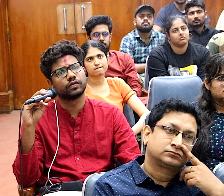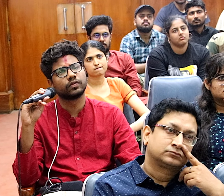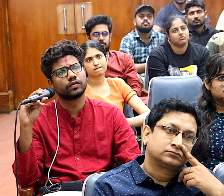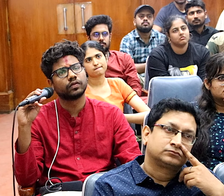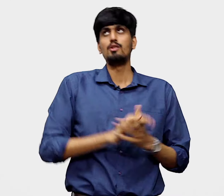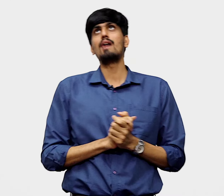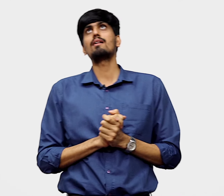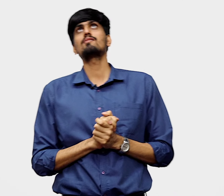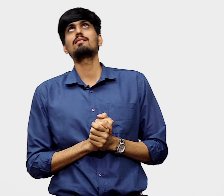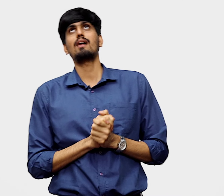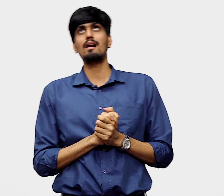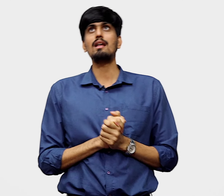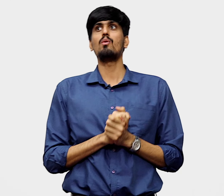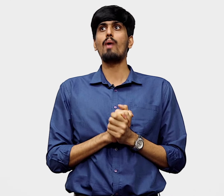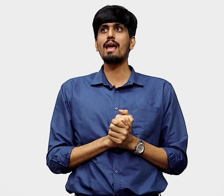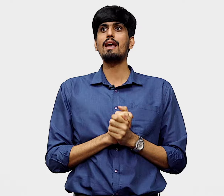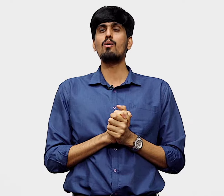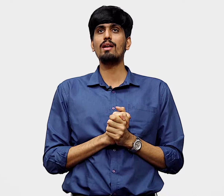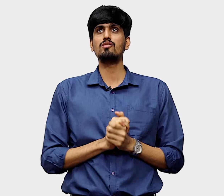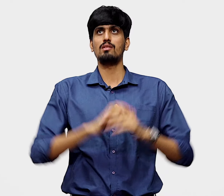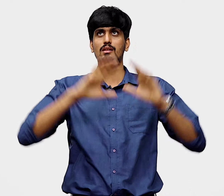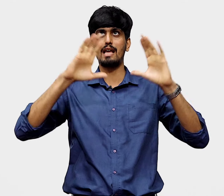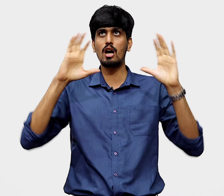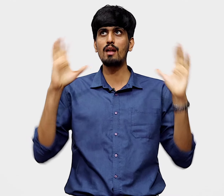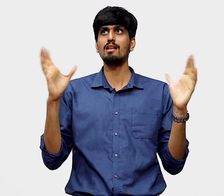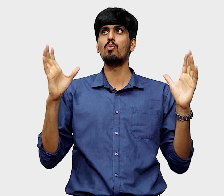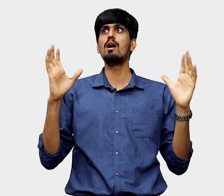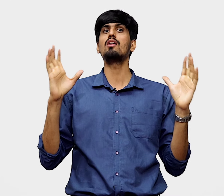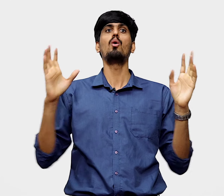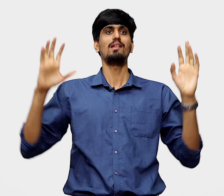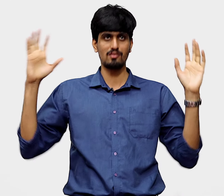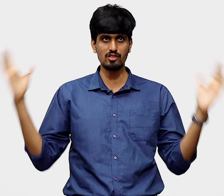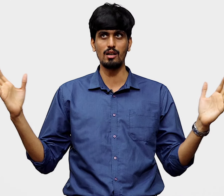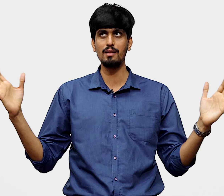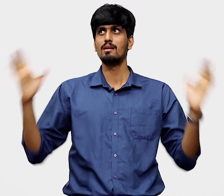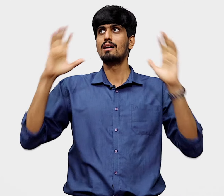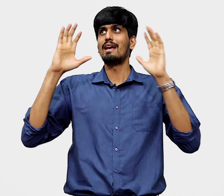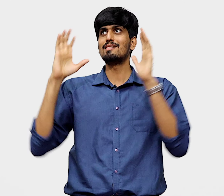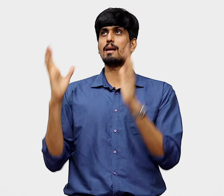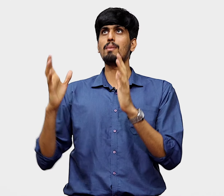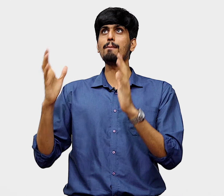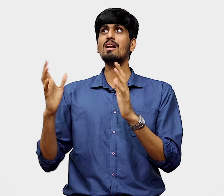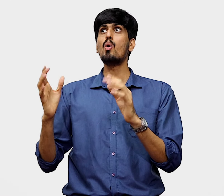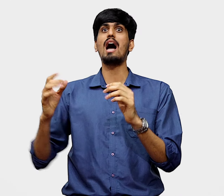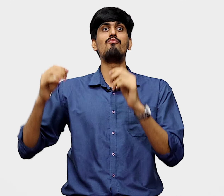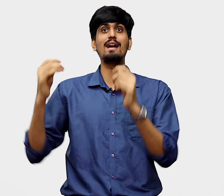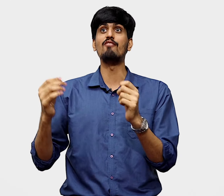We have to understand that currently the way in which the economy, the world over is structured is that people who have money,